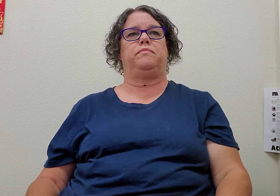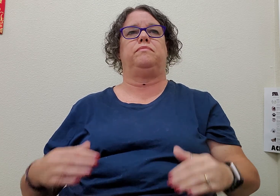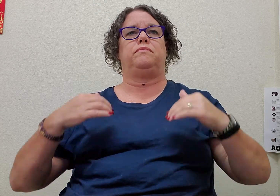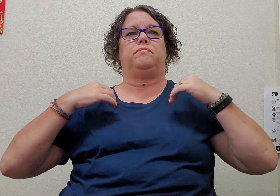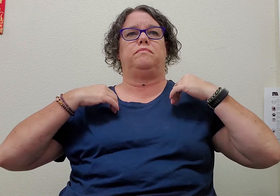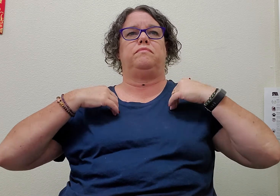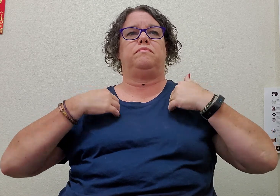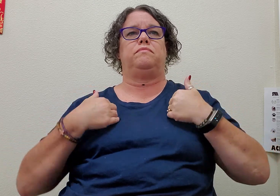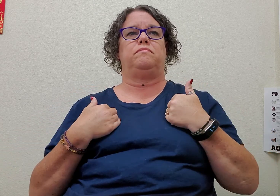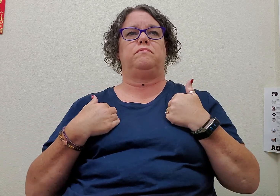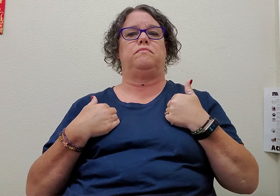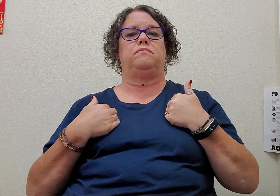tired